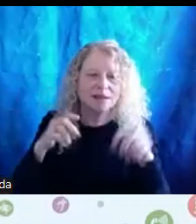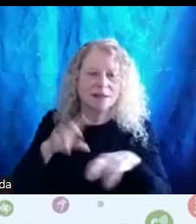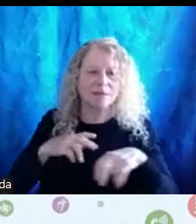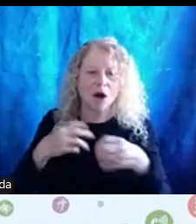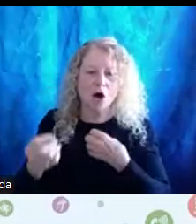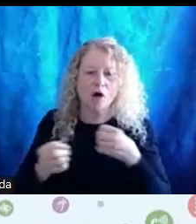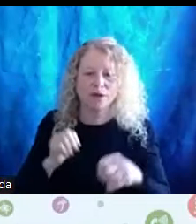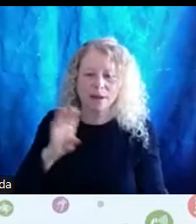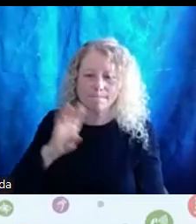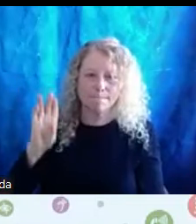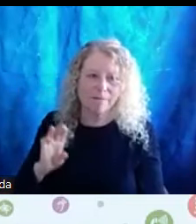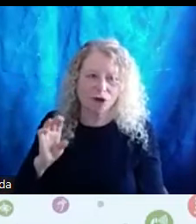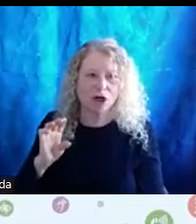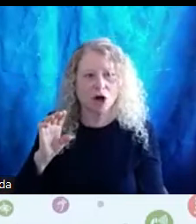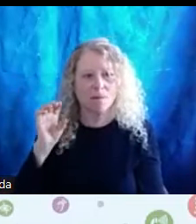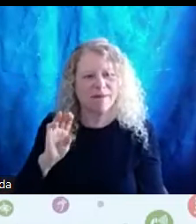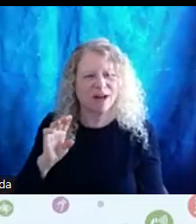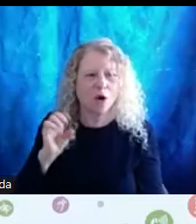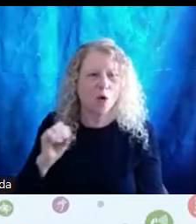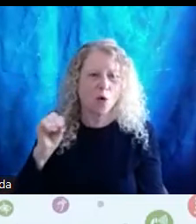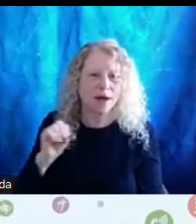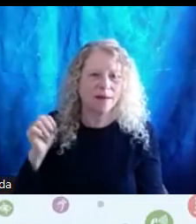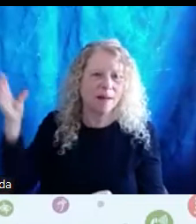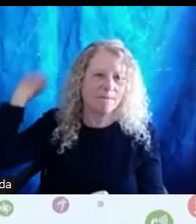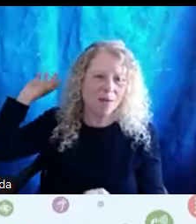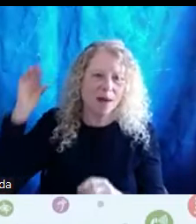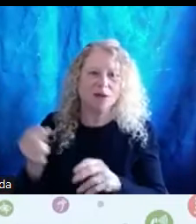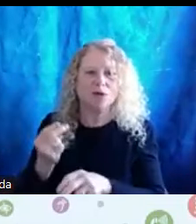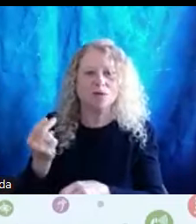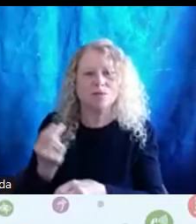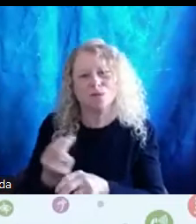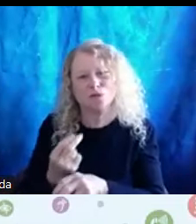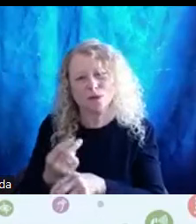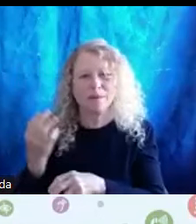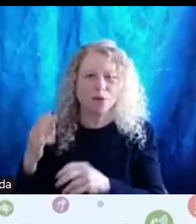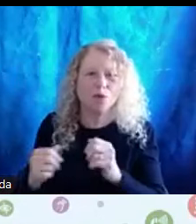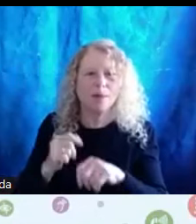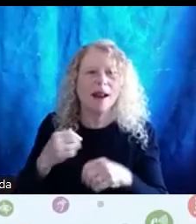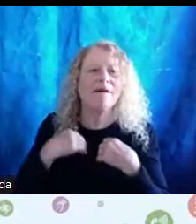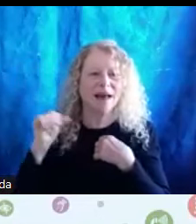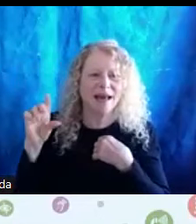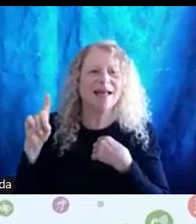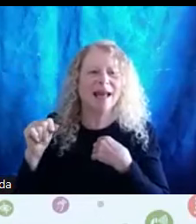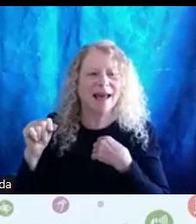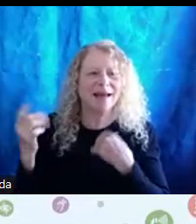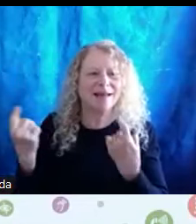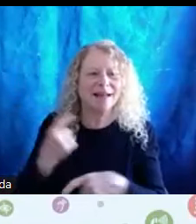Beaverton OR with a well, typically blue background, but I have the ADA virtual background today wearing a blue shirt.